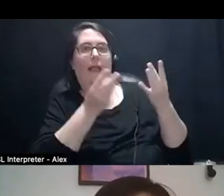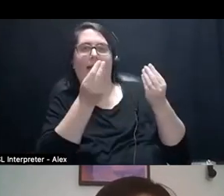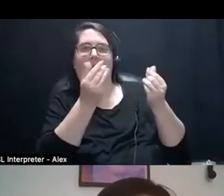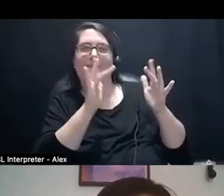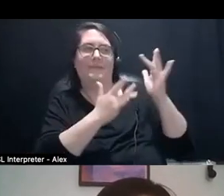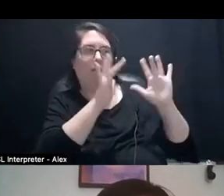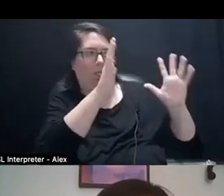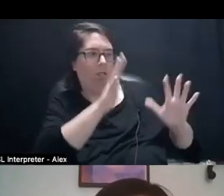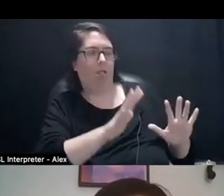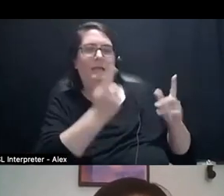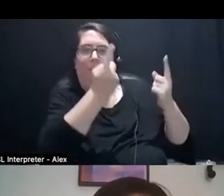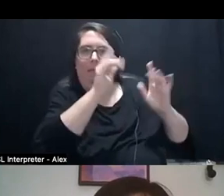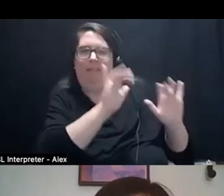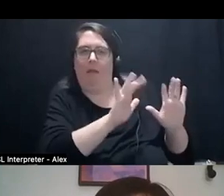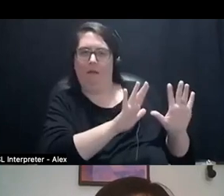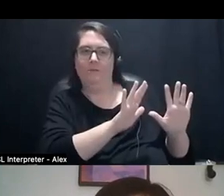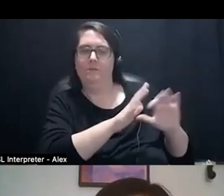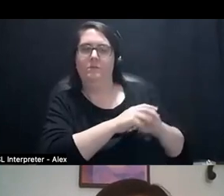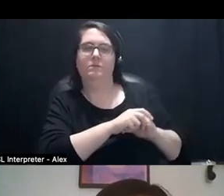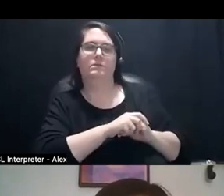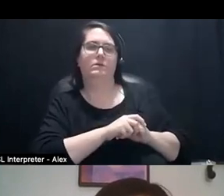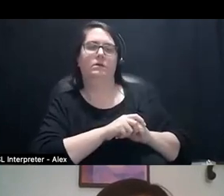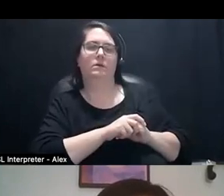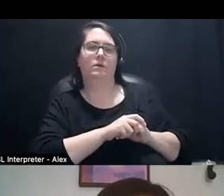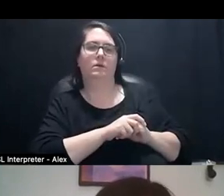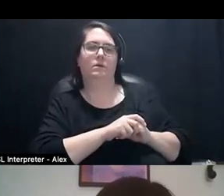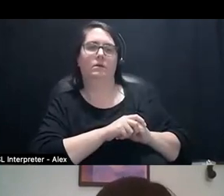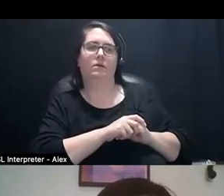like really wanting that, thing that's ours.